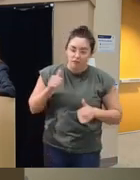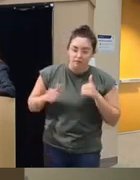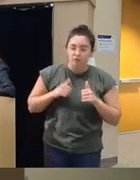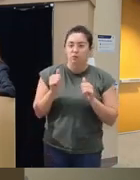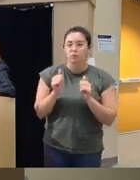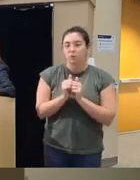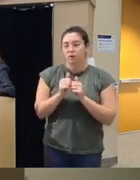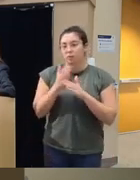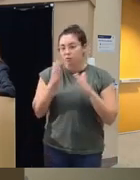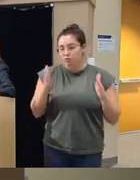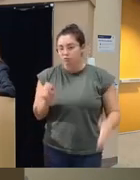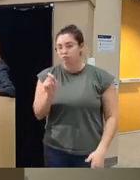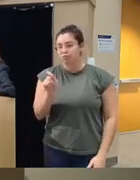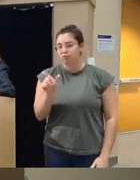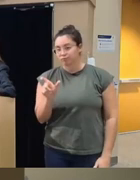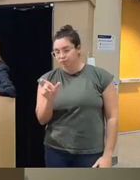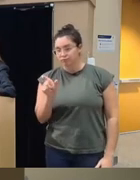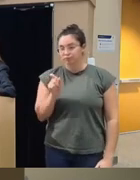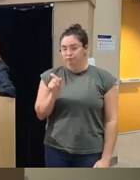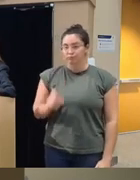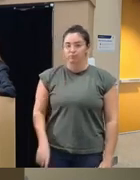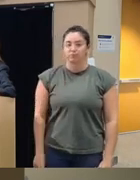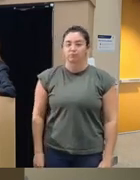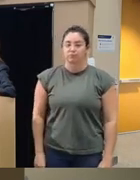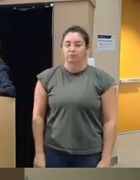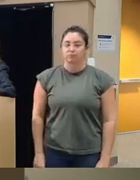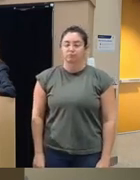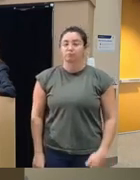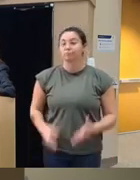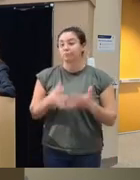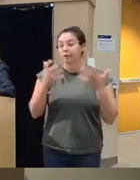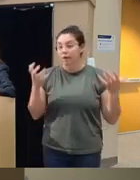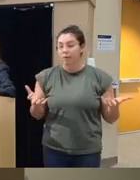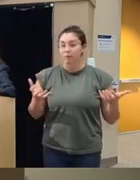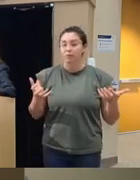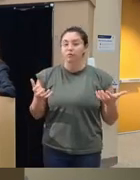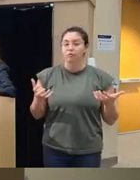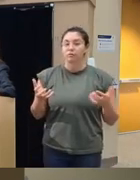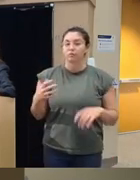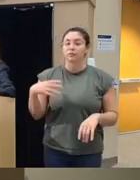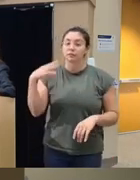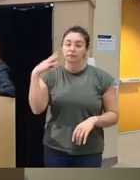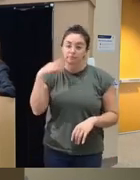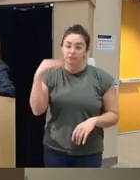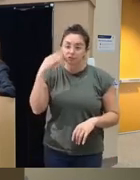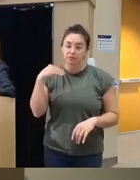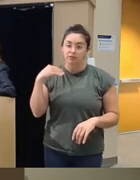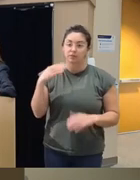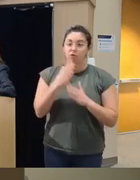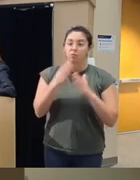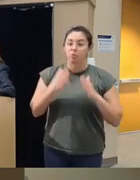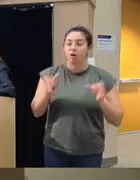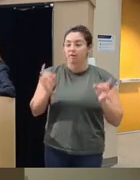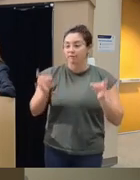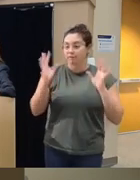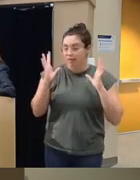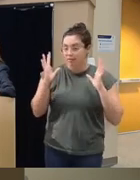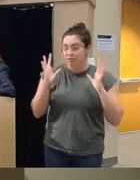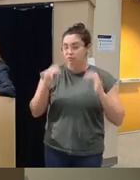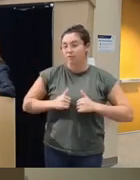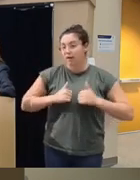and to what degree are they uh experiencing um partner violence as a as a Survivor victim of